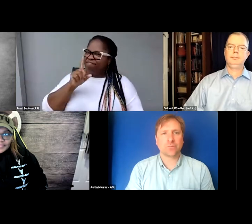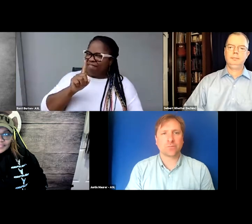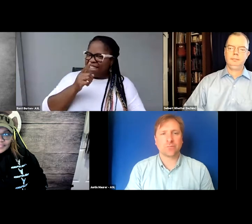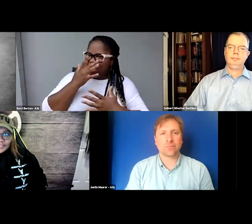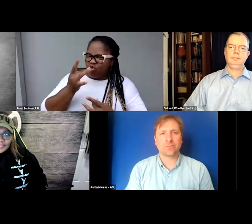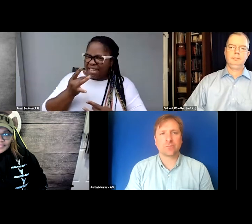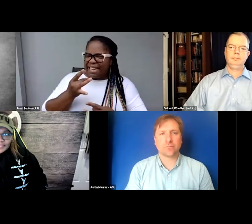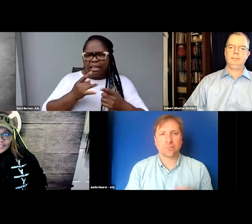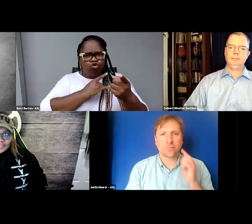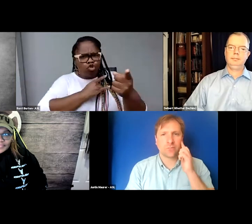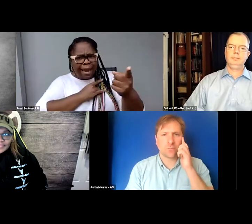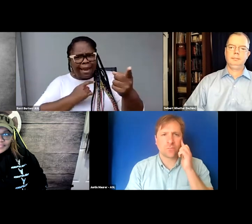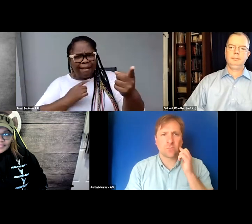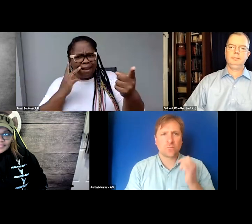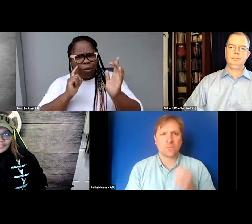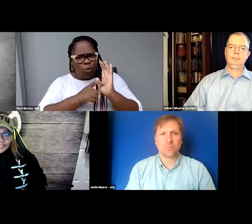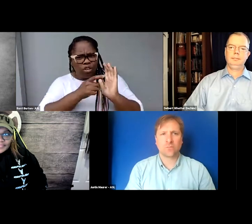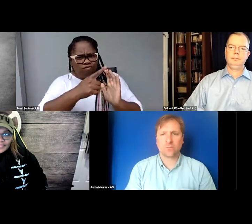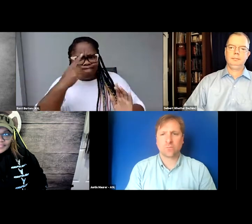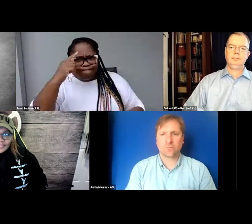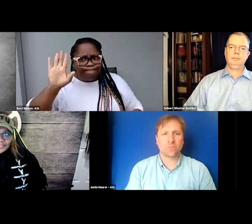Jade, I saw that you had another thought that you wanted to contribute.